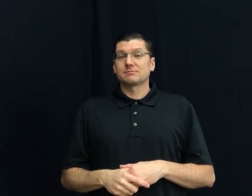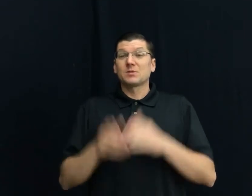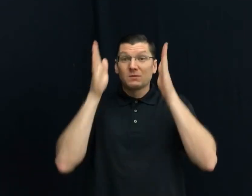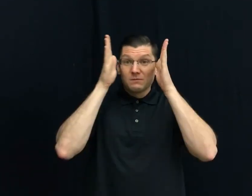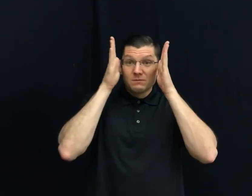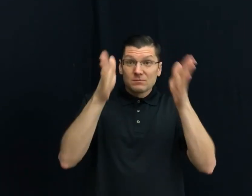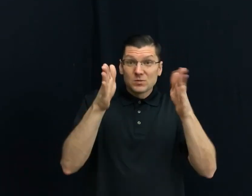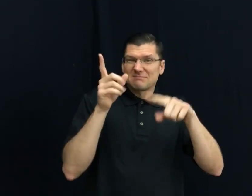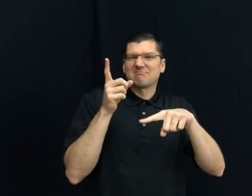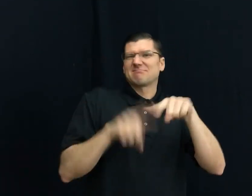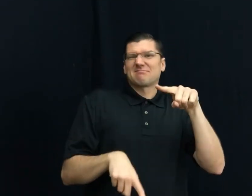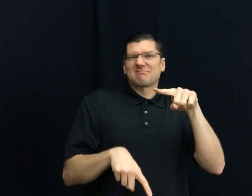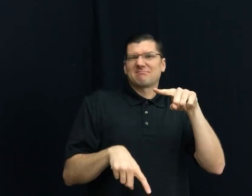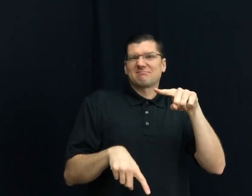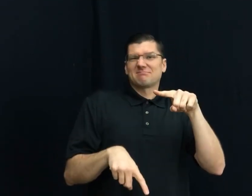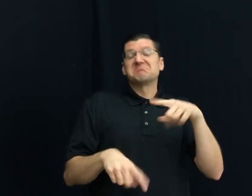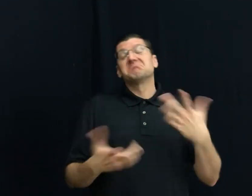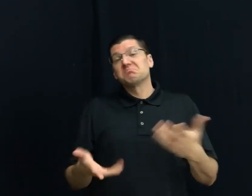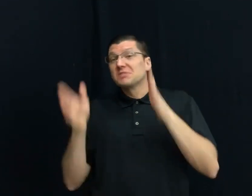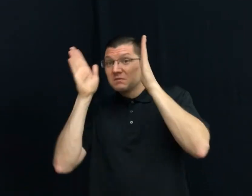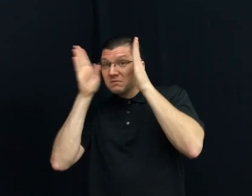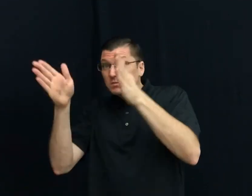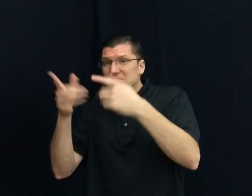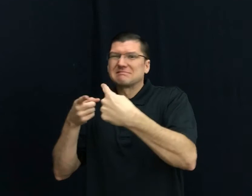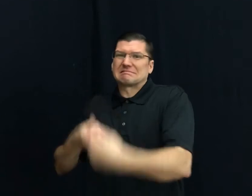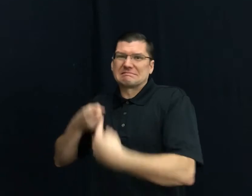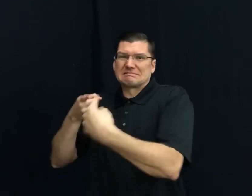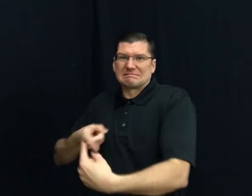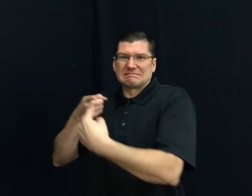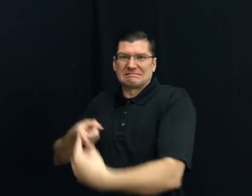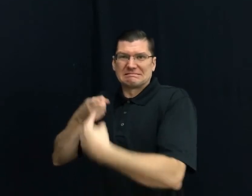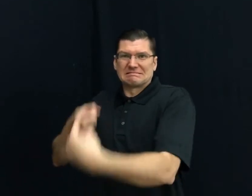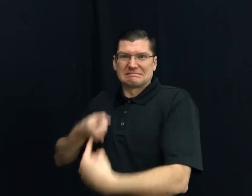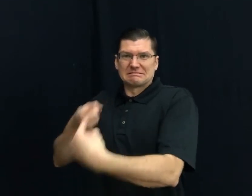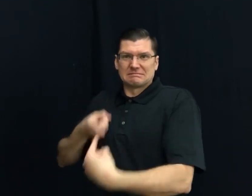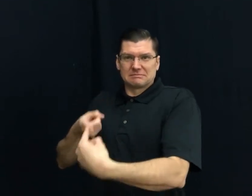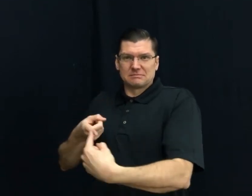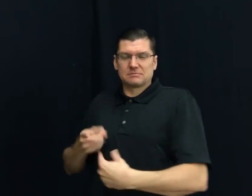4) FOCUS CAN'T / FOCUS STRUGGLE